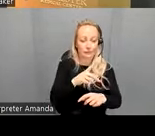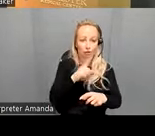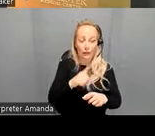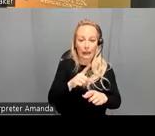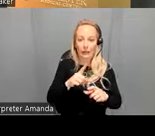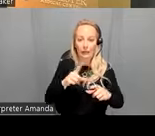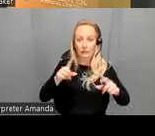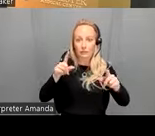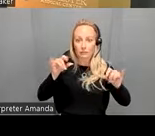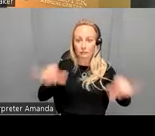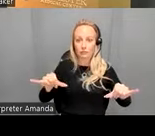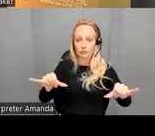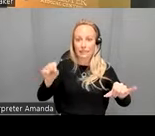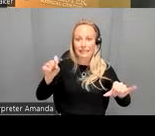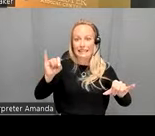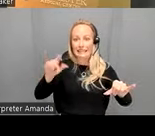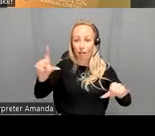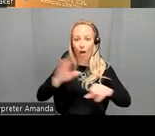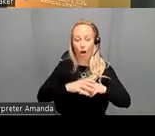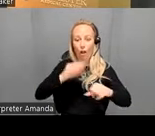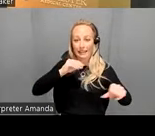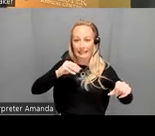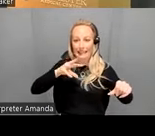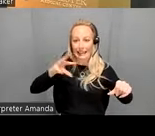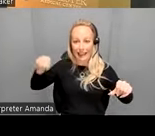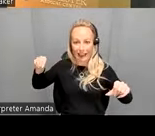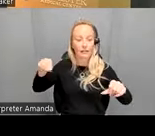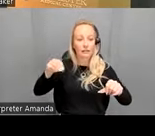the scanner is a well-known confound and so the patients in this sample were exactly matched two